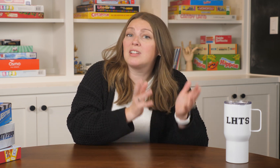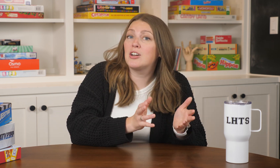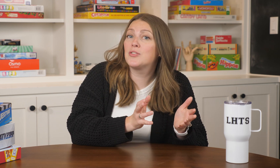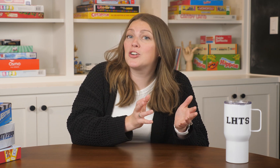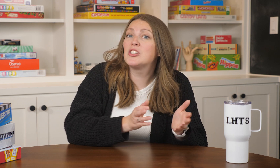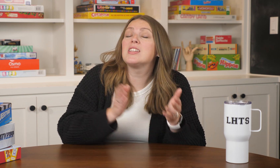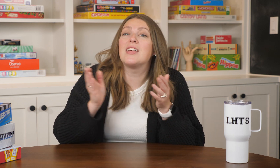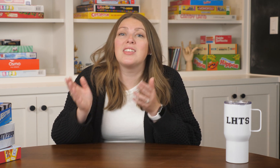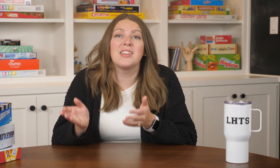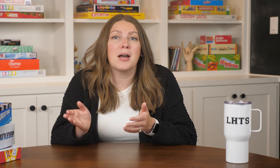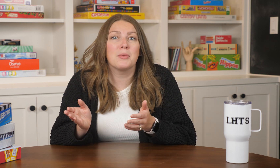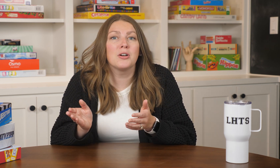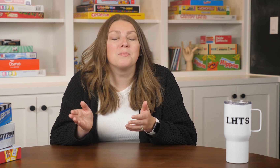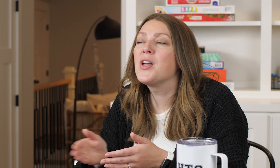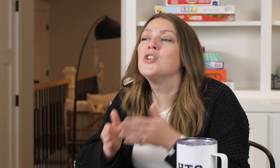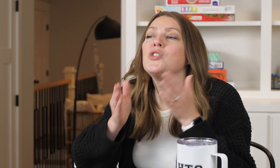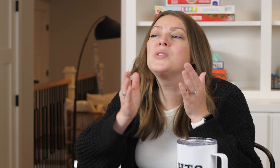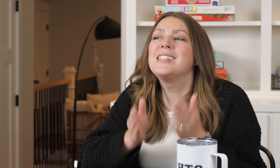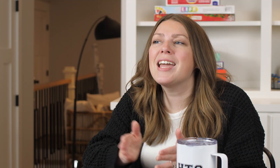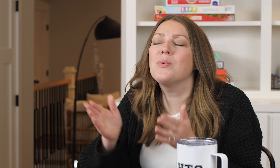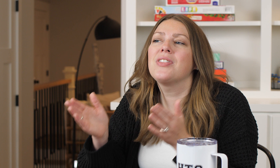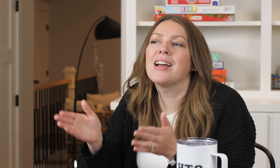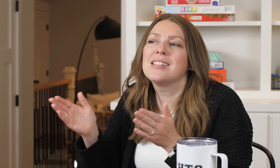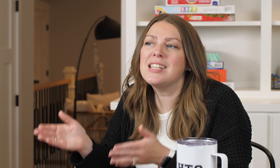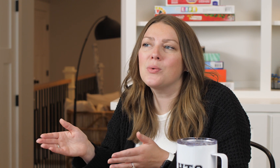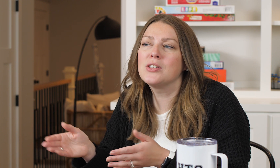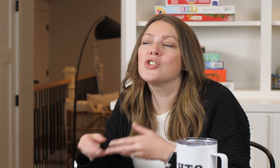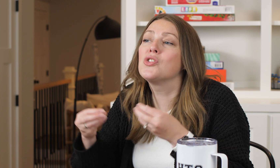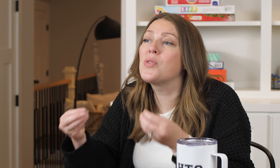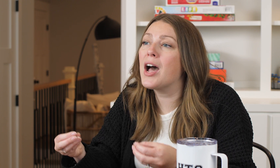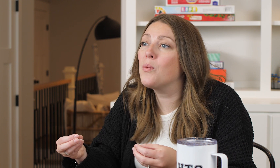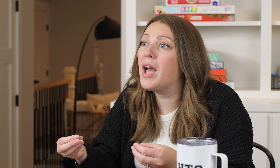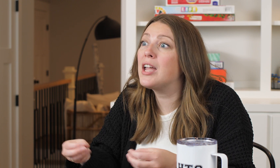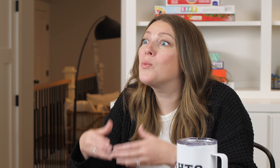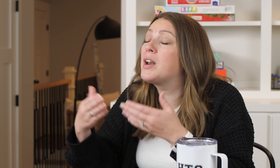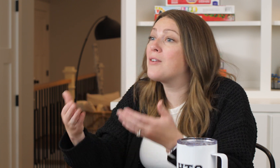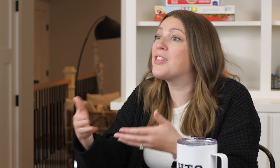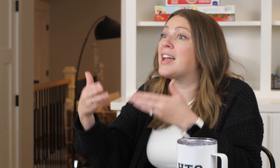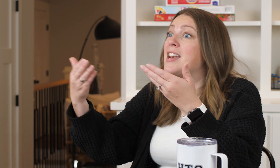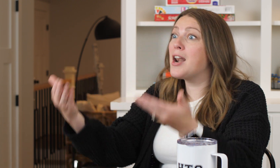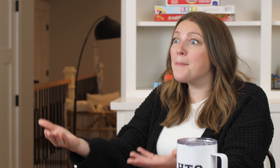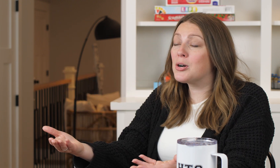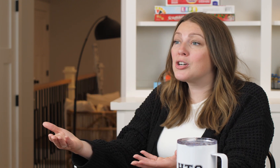letter first and then the number so stay with that sequence so that way whenever that number